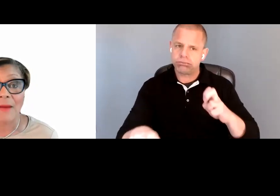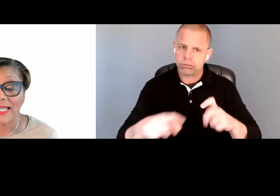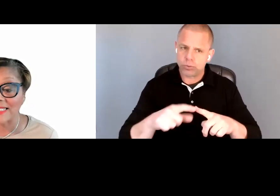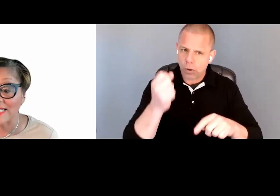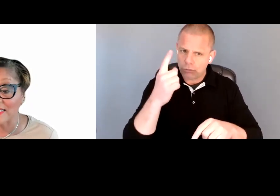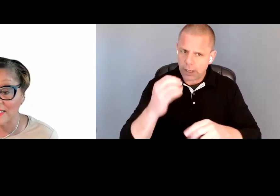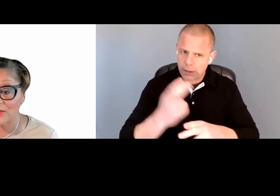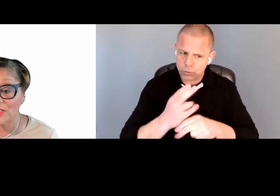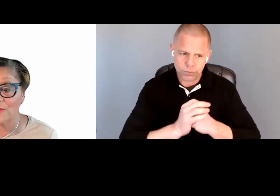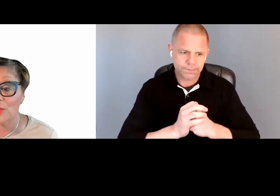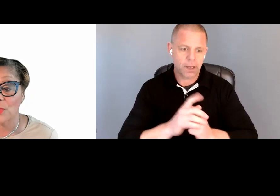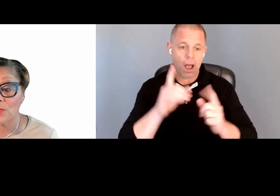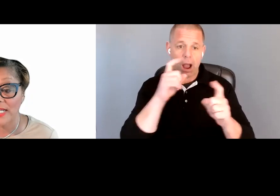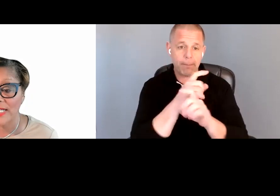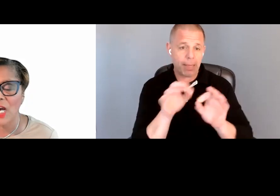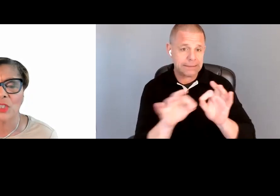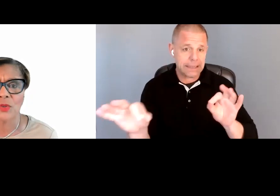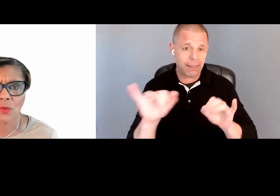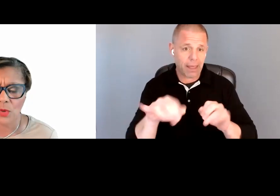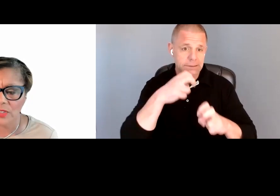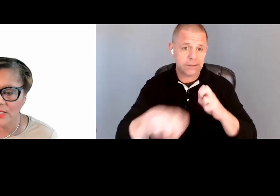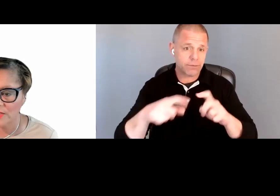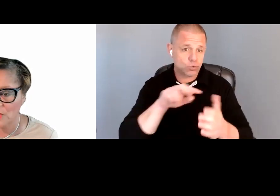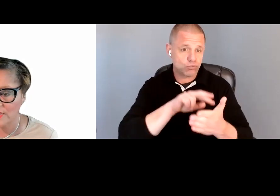complex sentences that are difficult to read and unusual words that are difficult